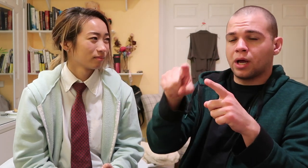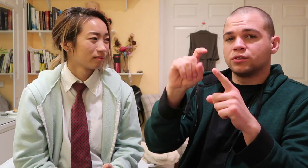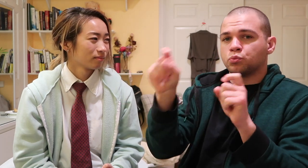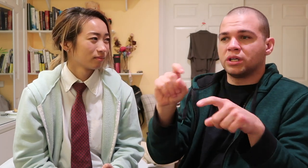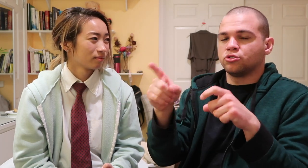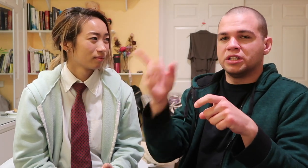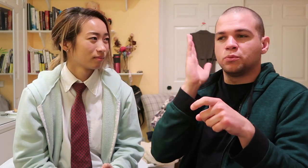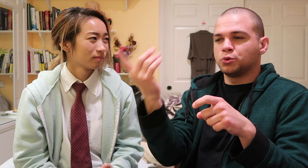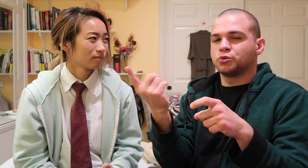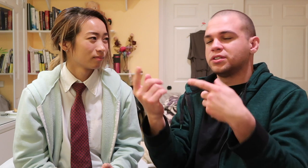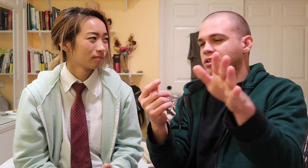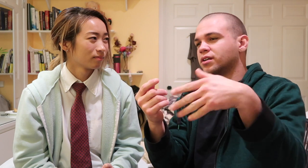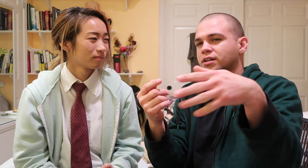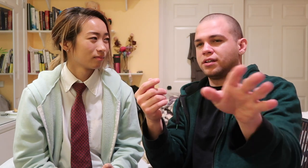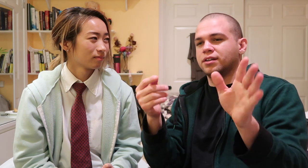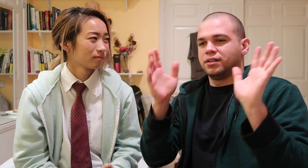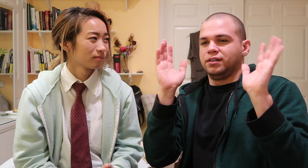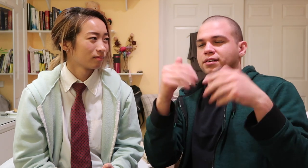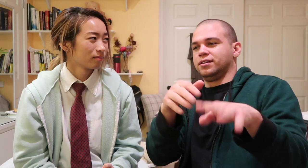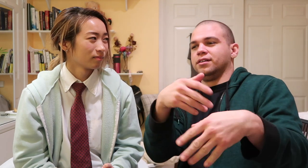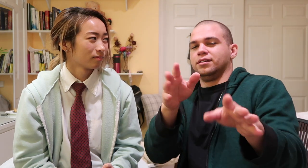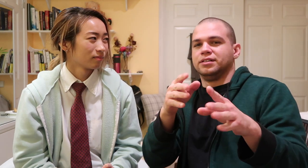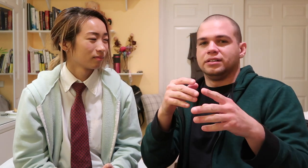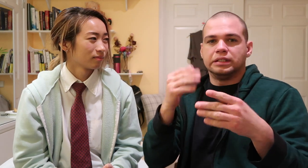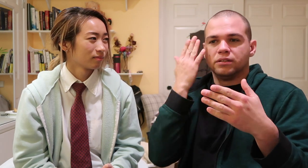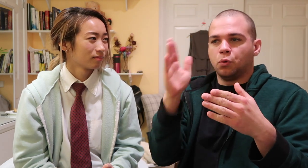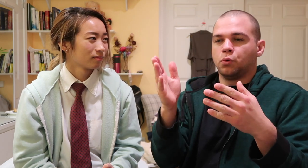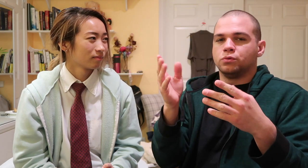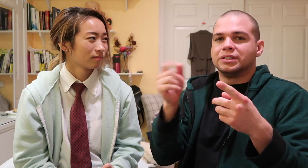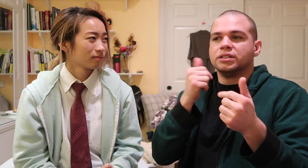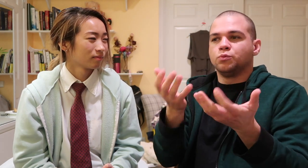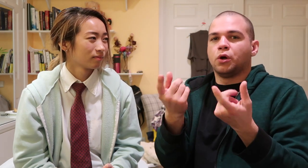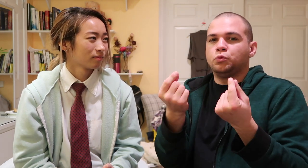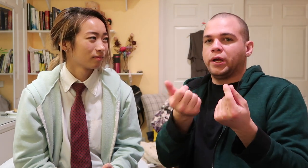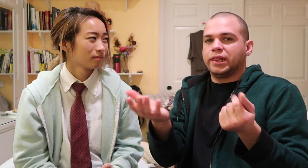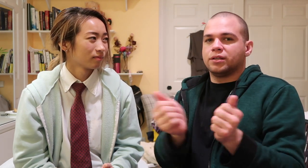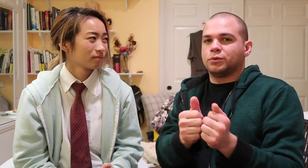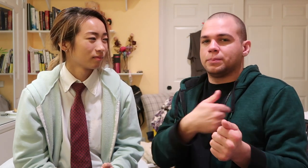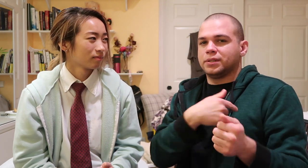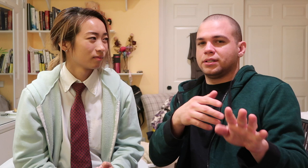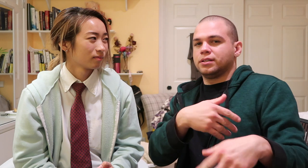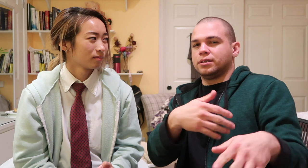then when I would ask questions he would You know he didn't want to do anything with me